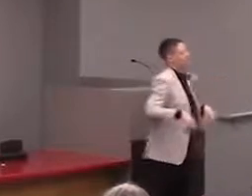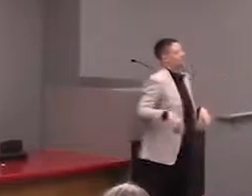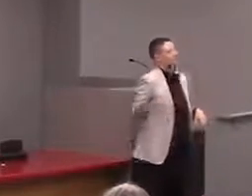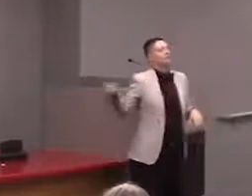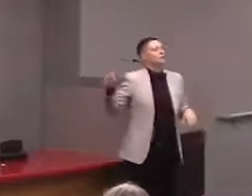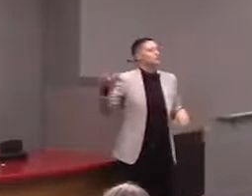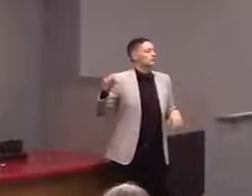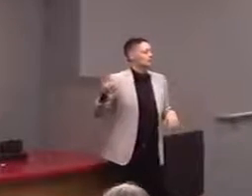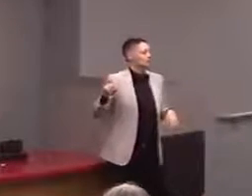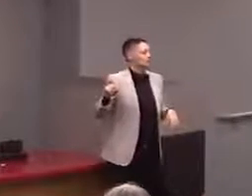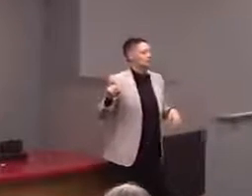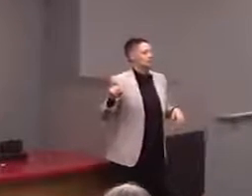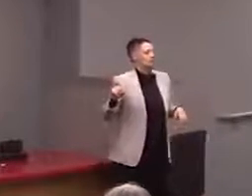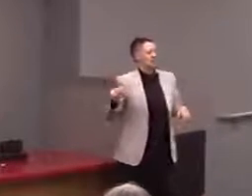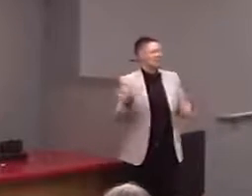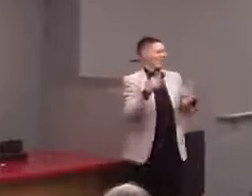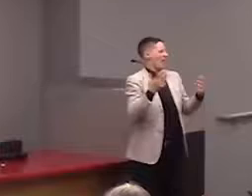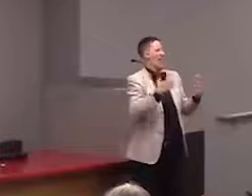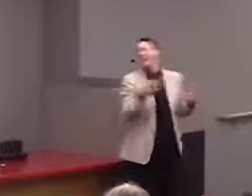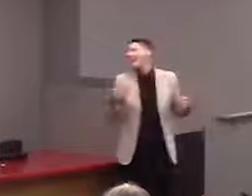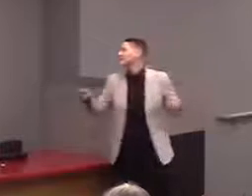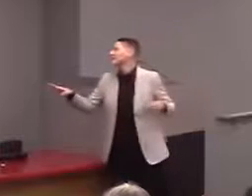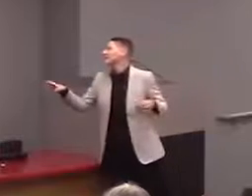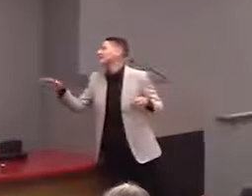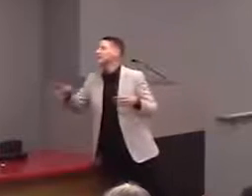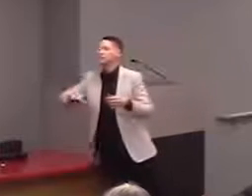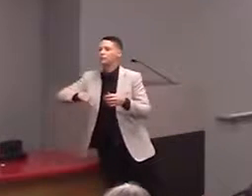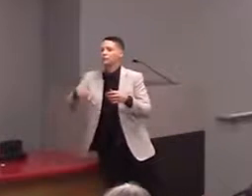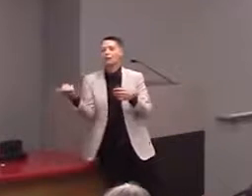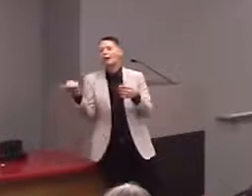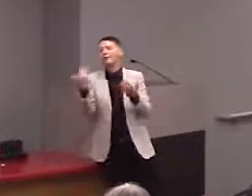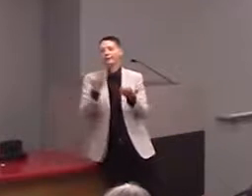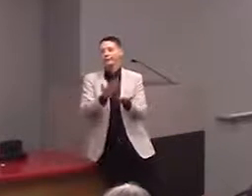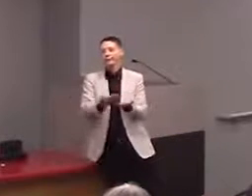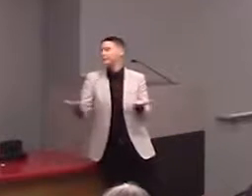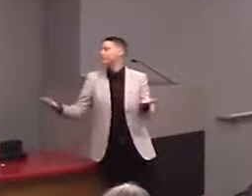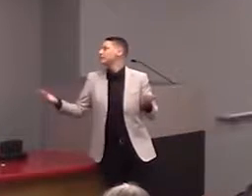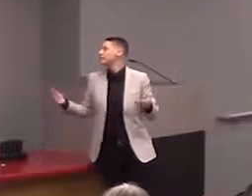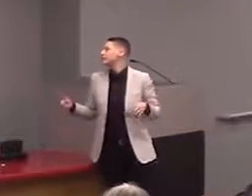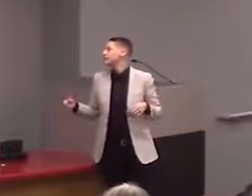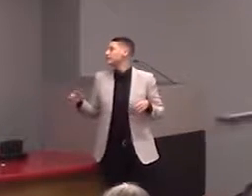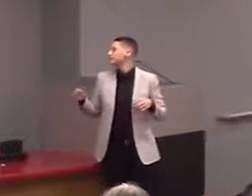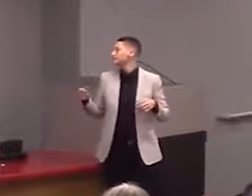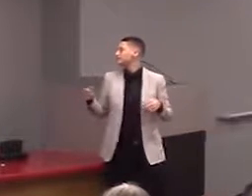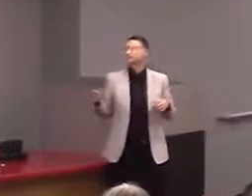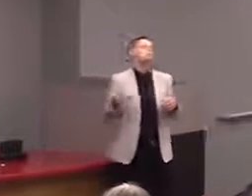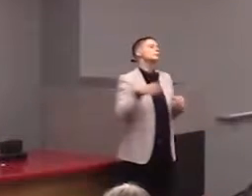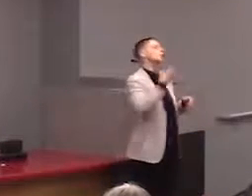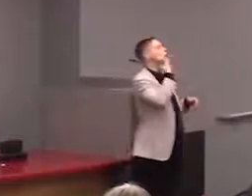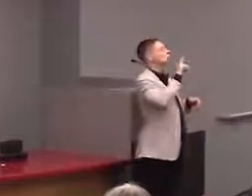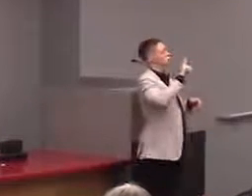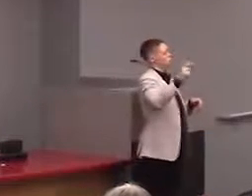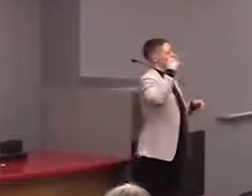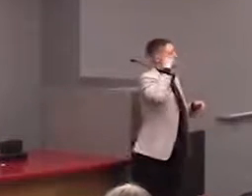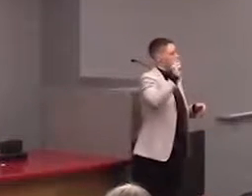This is a question for Steve. [Charisse] In your other materials? Oh, okay so it depends.